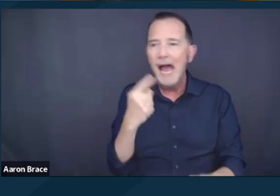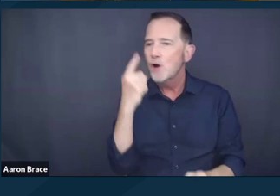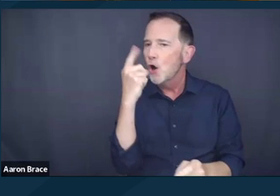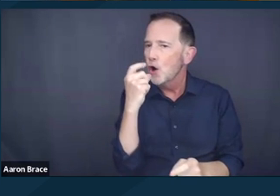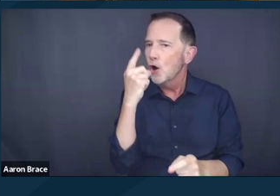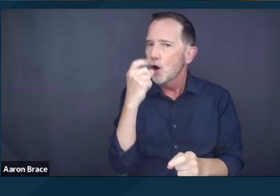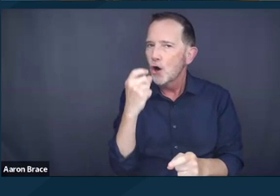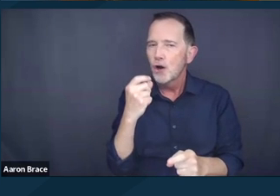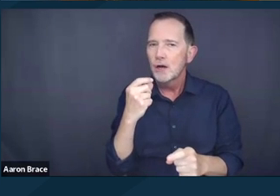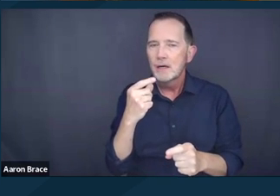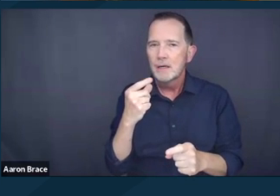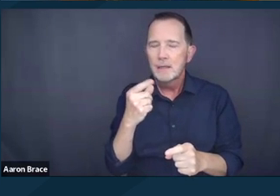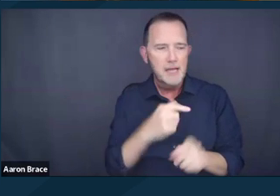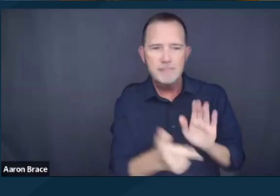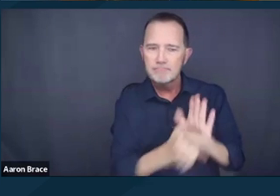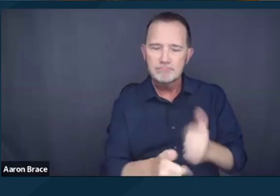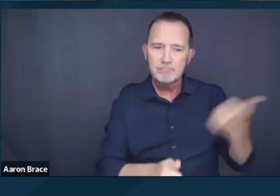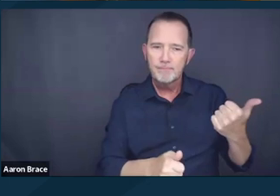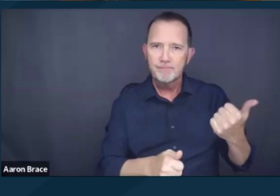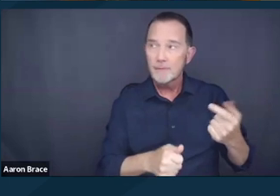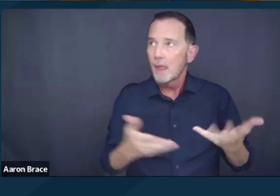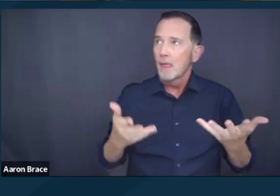Ms. Hill was ticketed for lying on a tarp to stay warm.